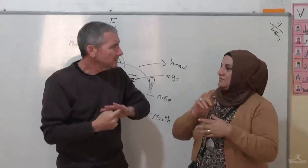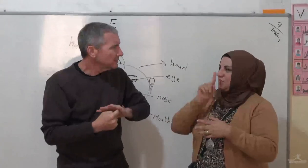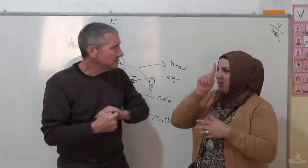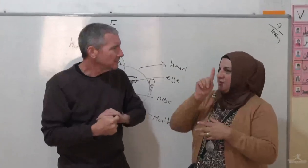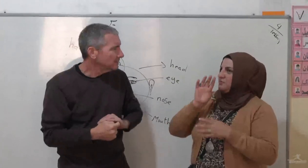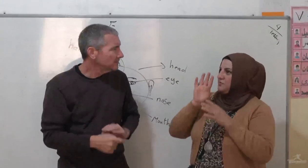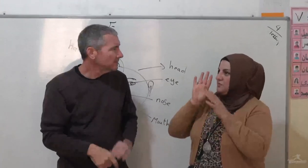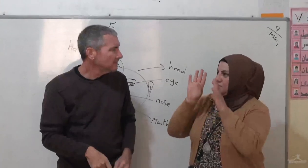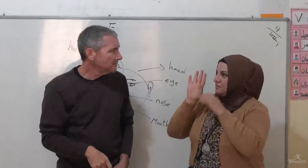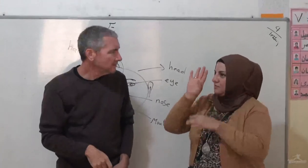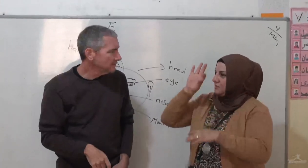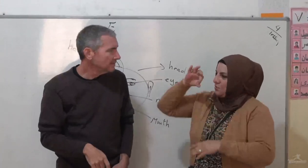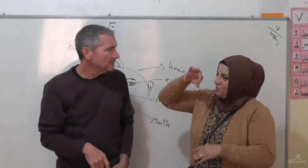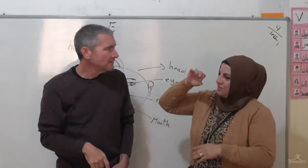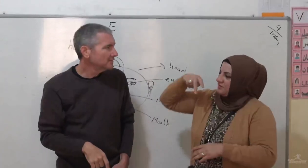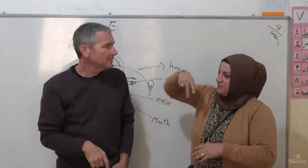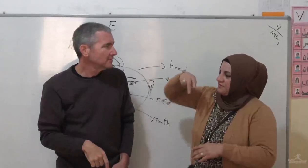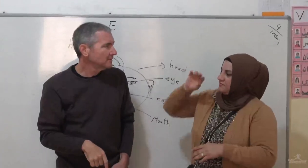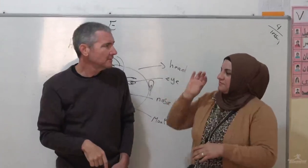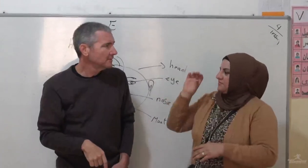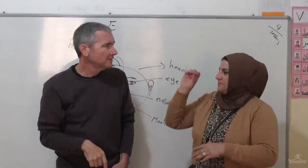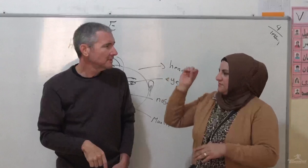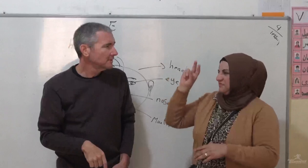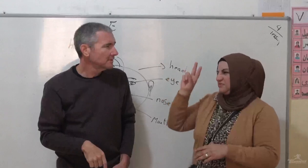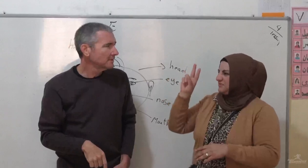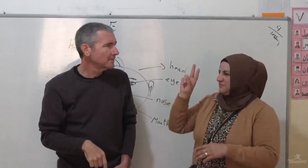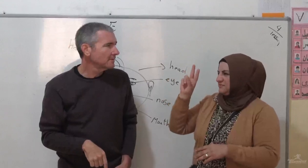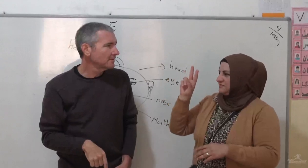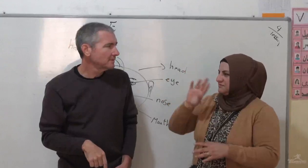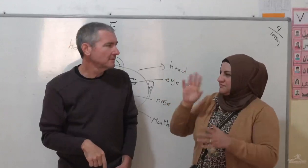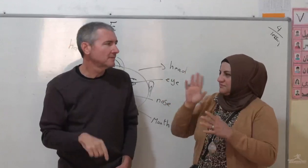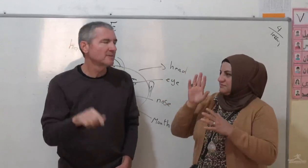(Arabic Sign Language)